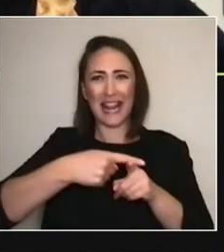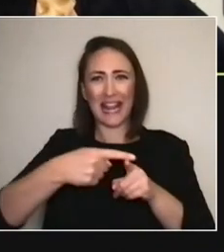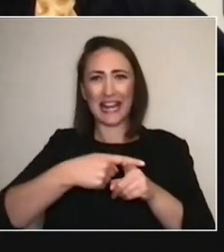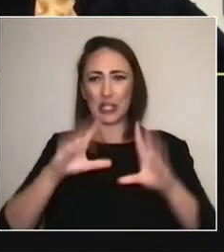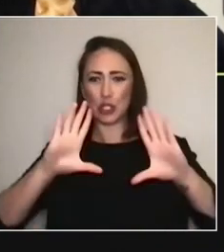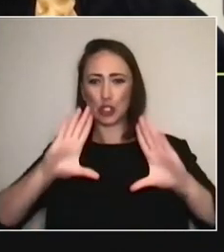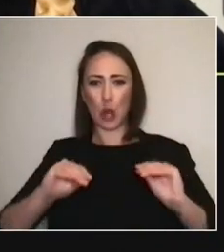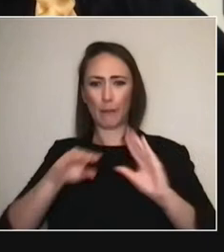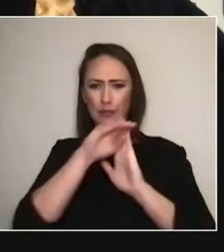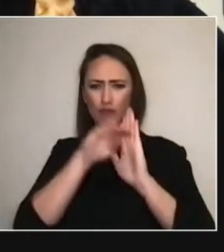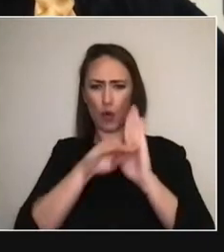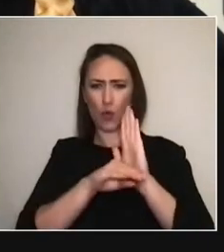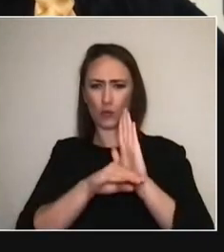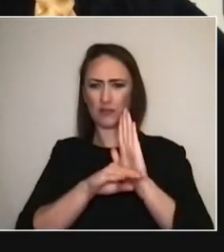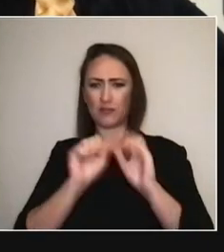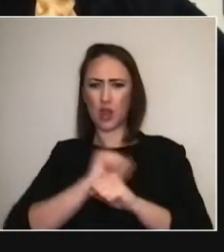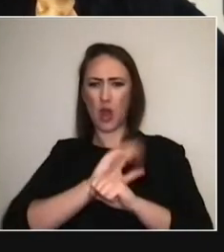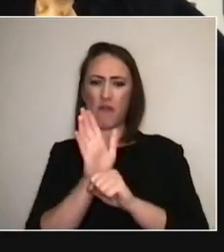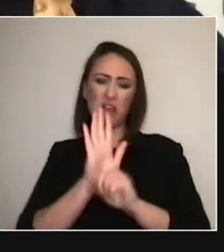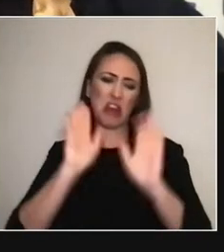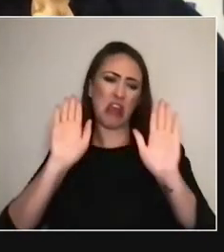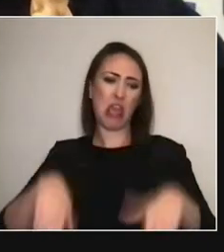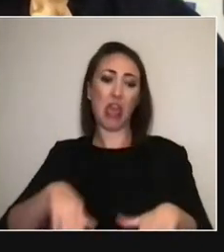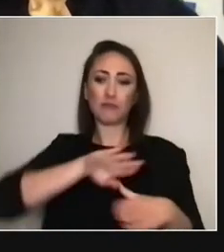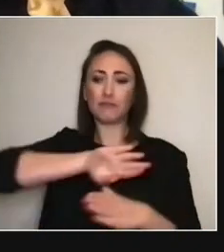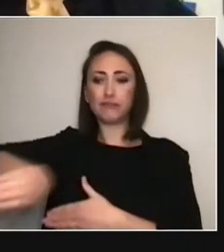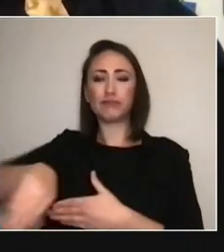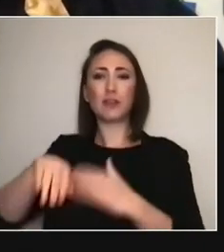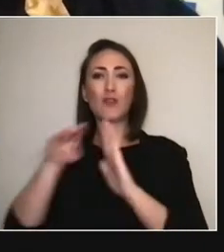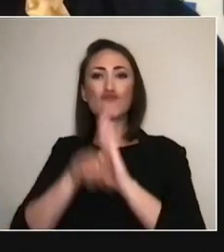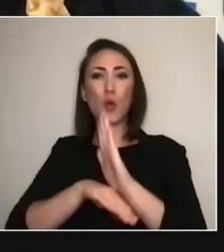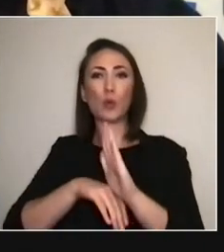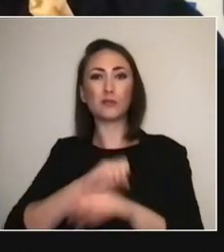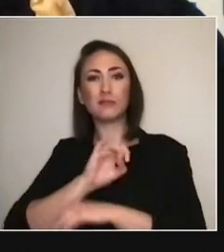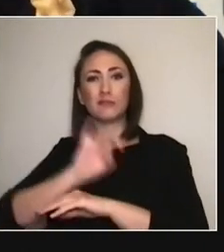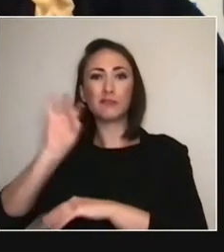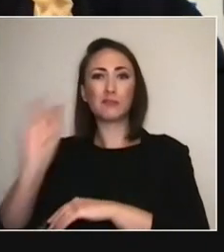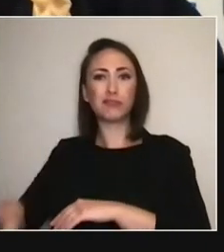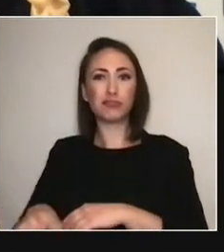But, you know, the Delta variant can come through the vaccines, as I know myself. So...